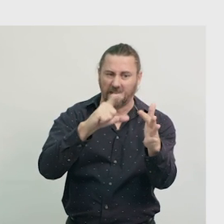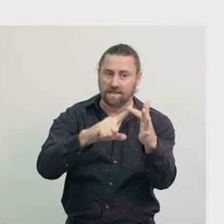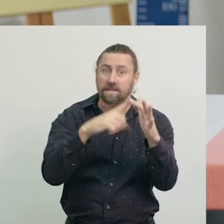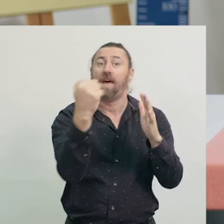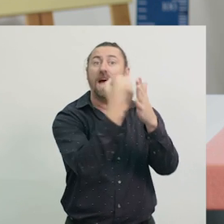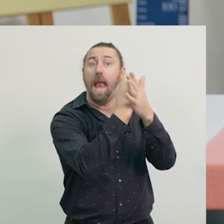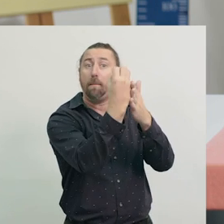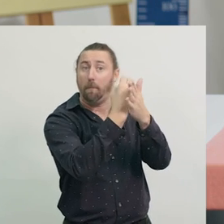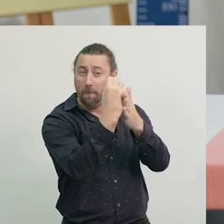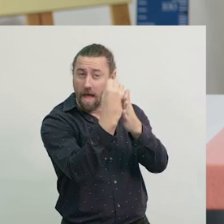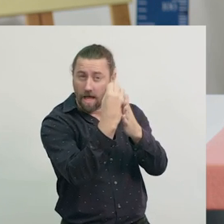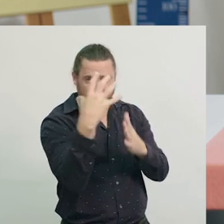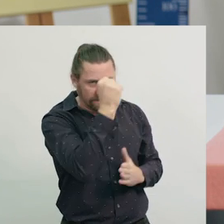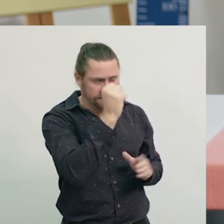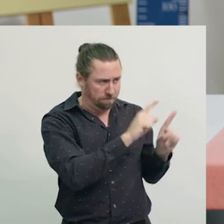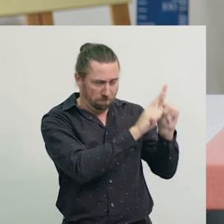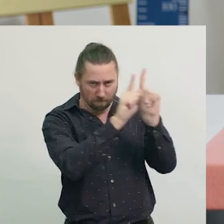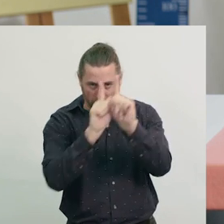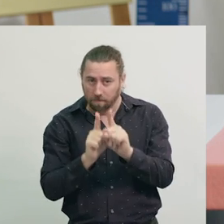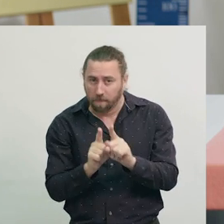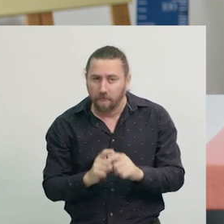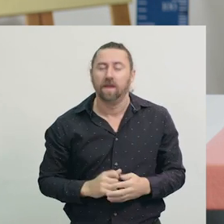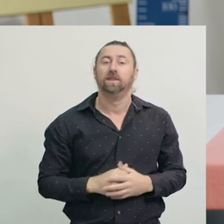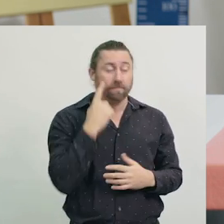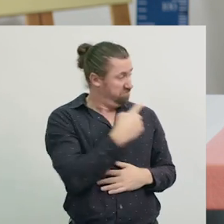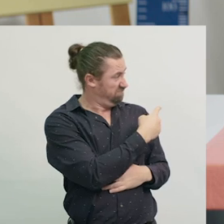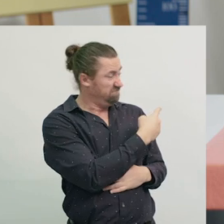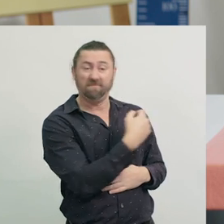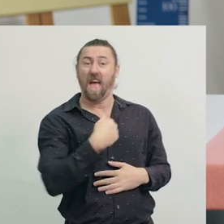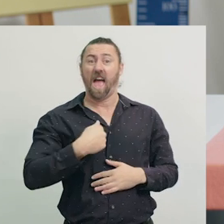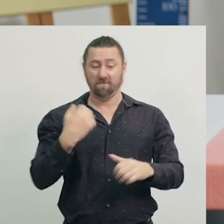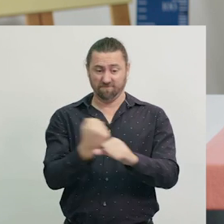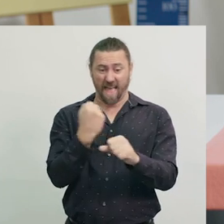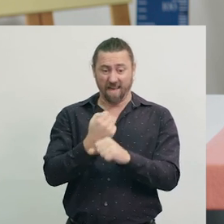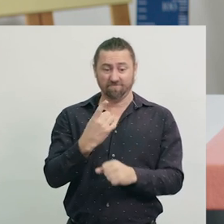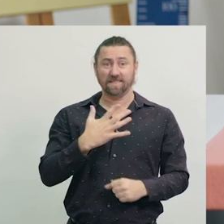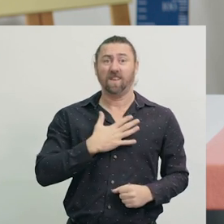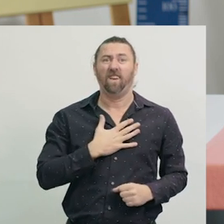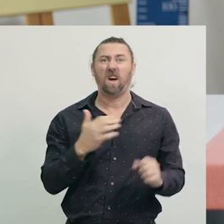Have a look at this analogue clock. I made this clock from a paper plate,